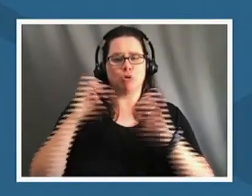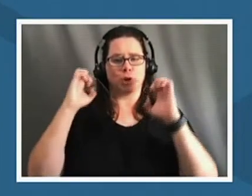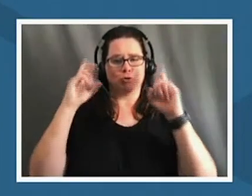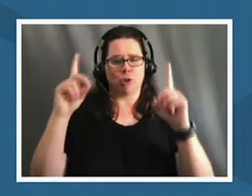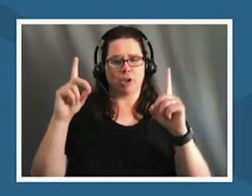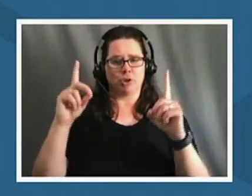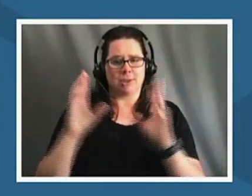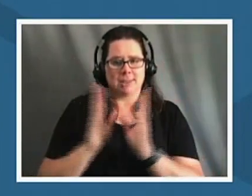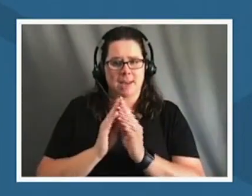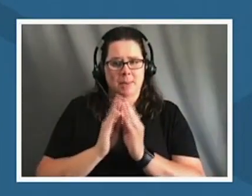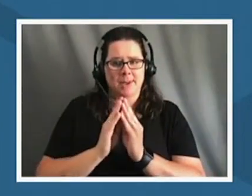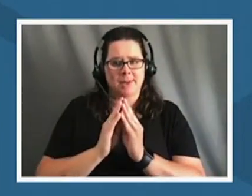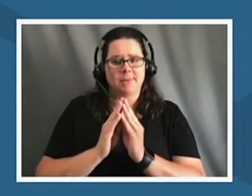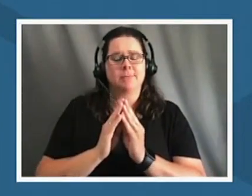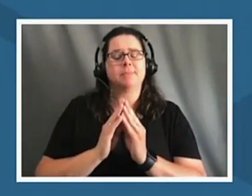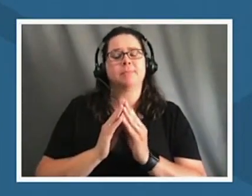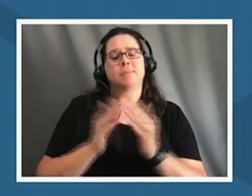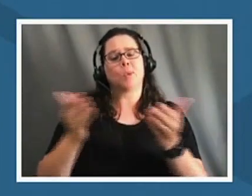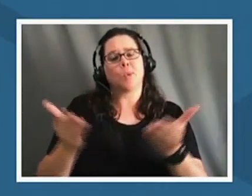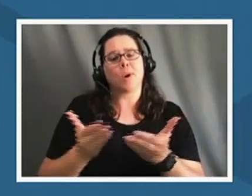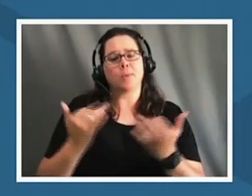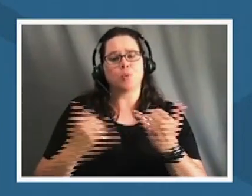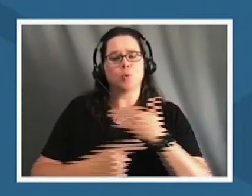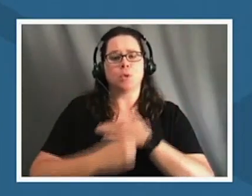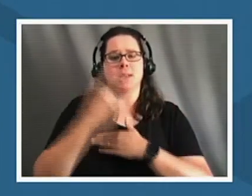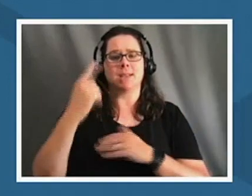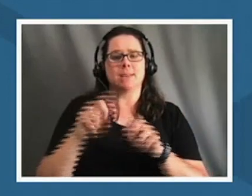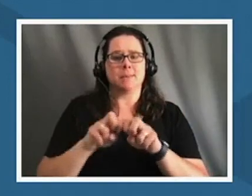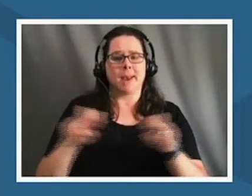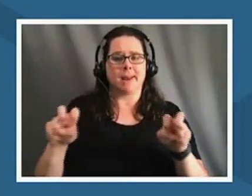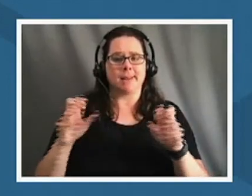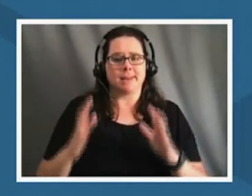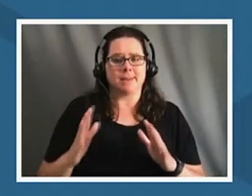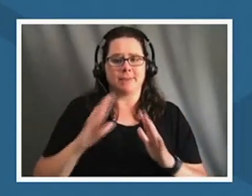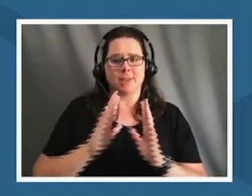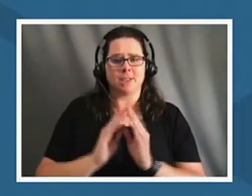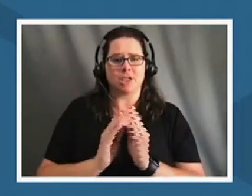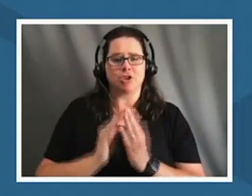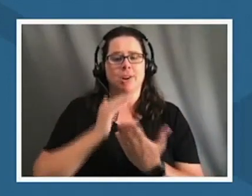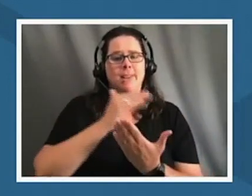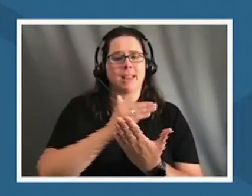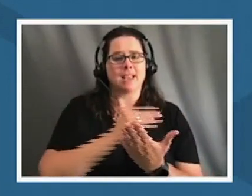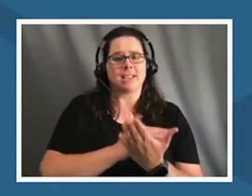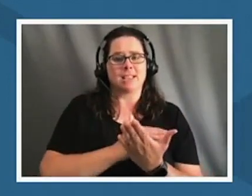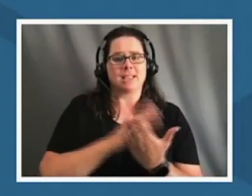smithsonian welcome to today's panelists